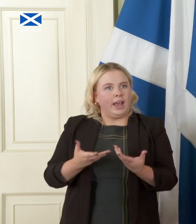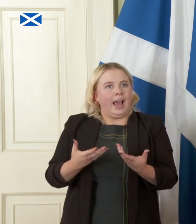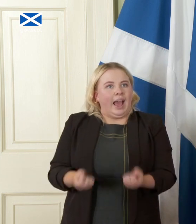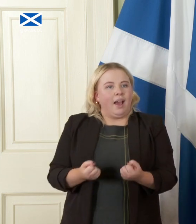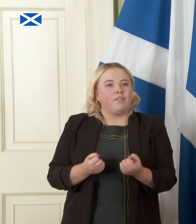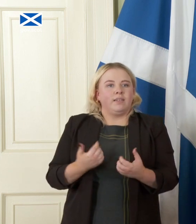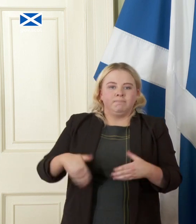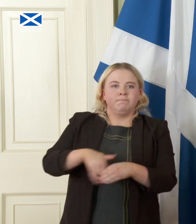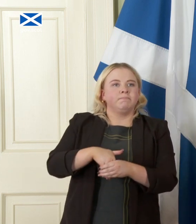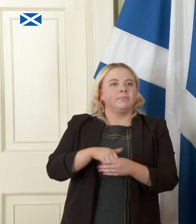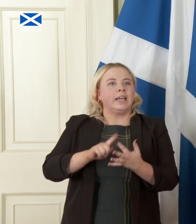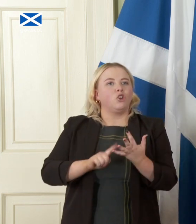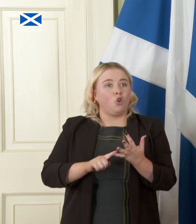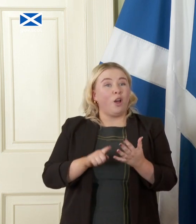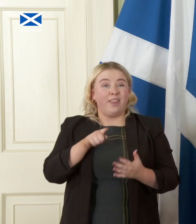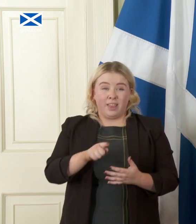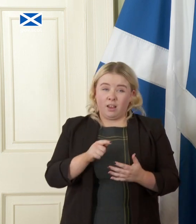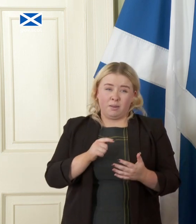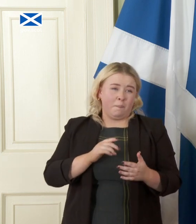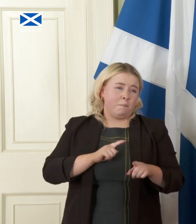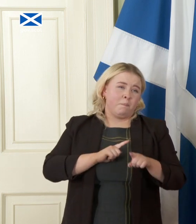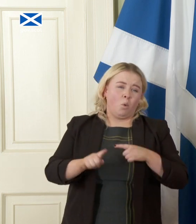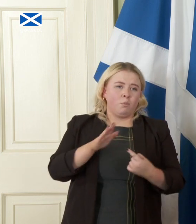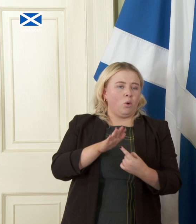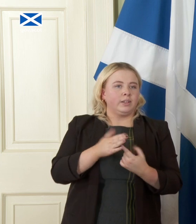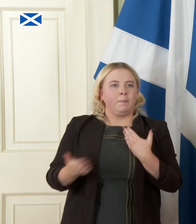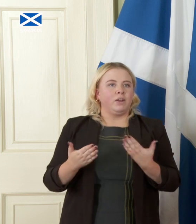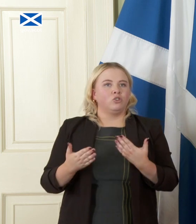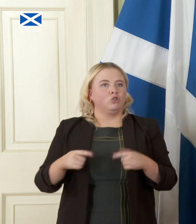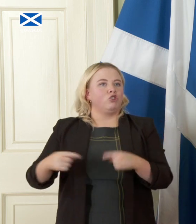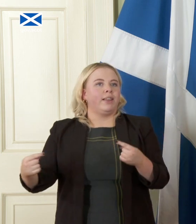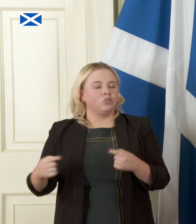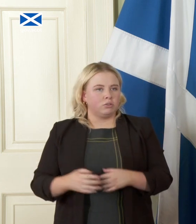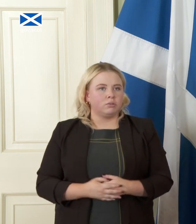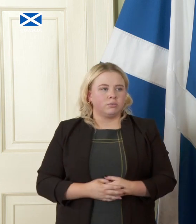challenges that we would face we would and the paper goes into some of the detail on this